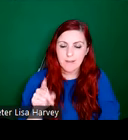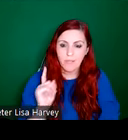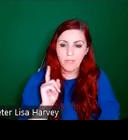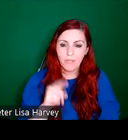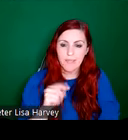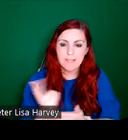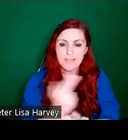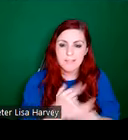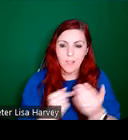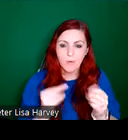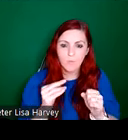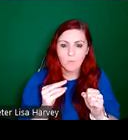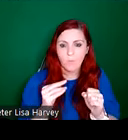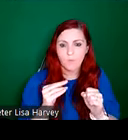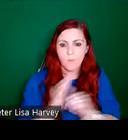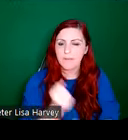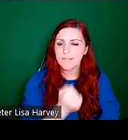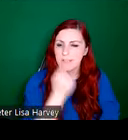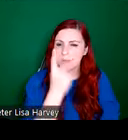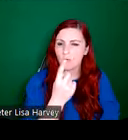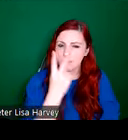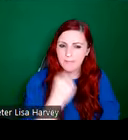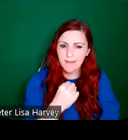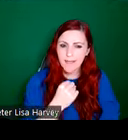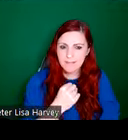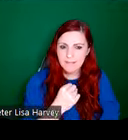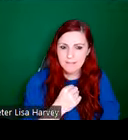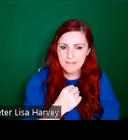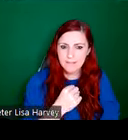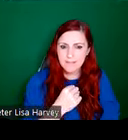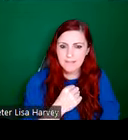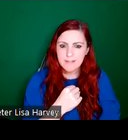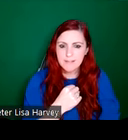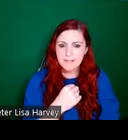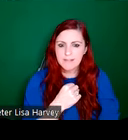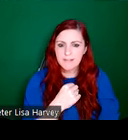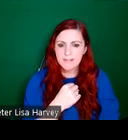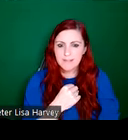Spirit of the Night, an allegorical secular, stained glass panel. And today,